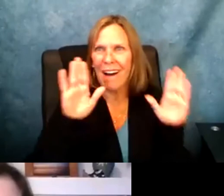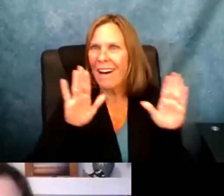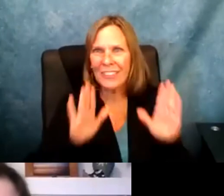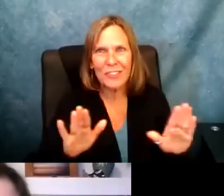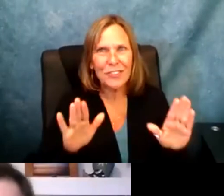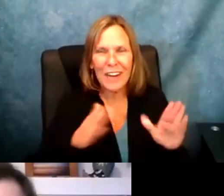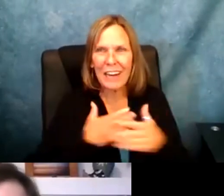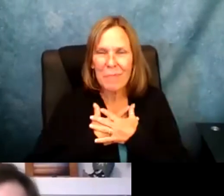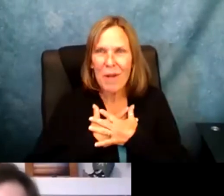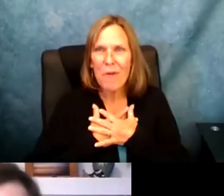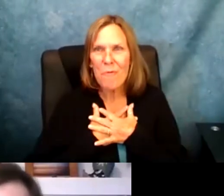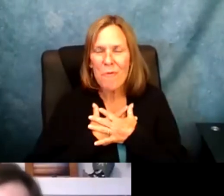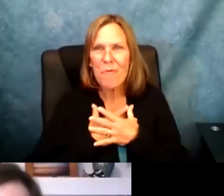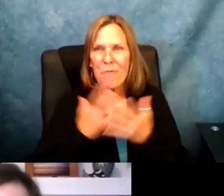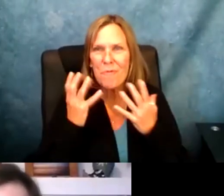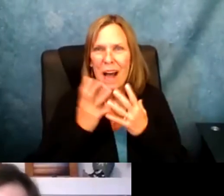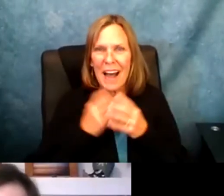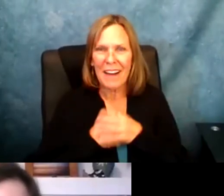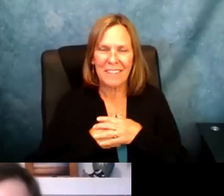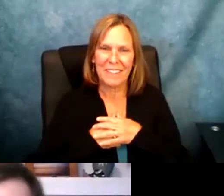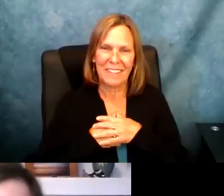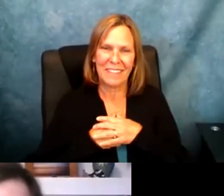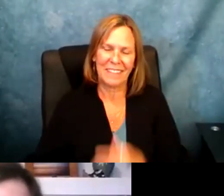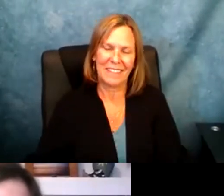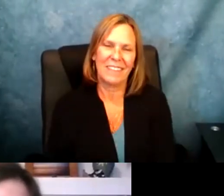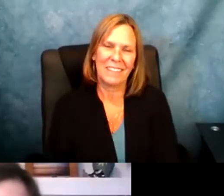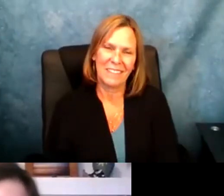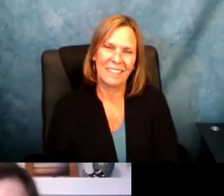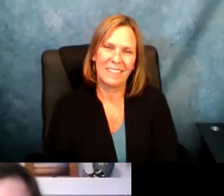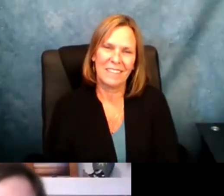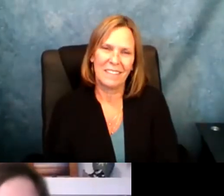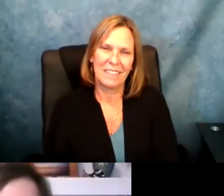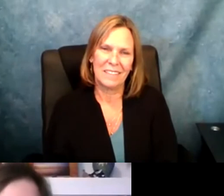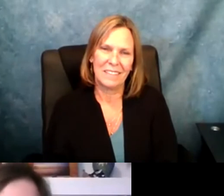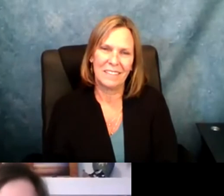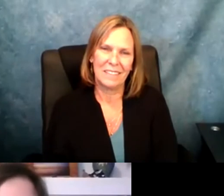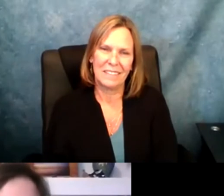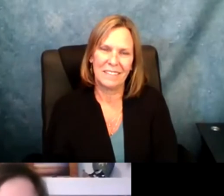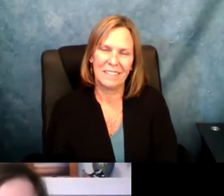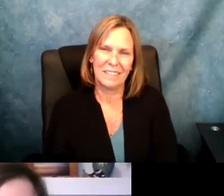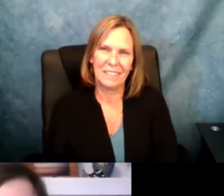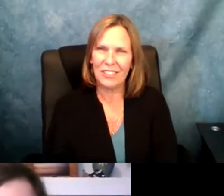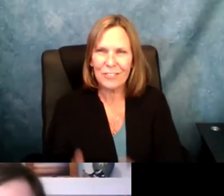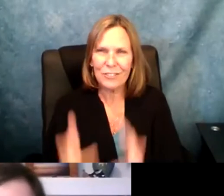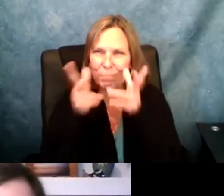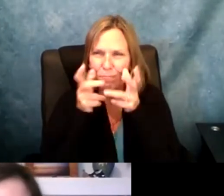I am feeling so moved right now. Thank you, guys. Those were incredible